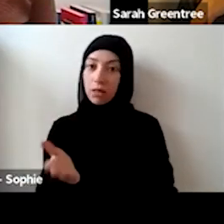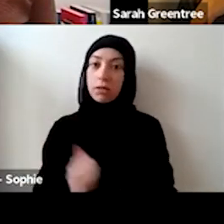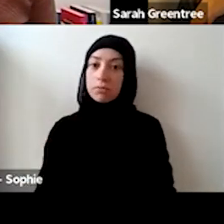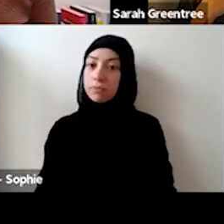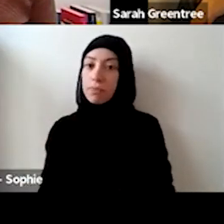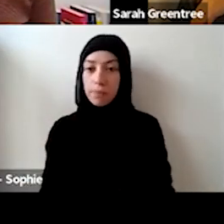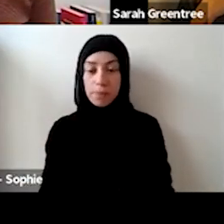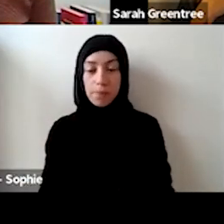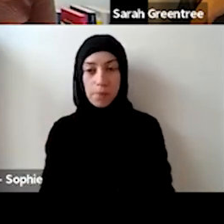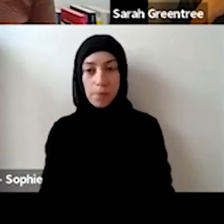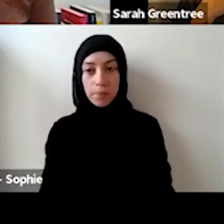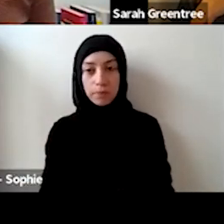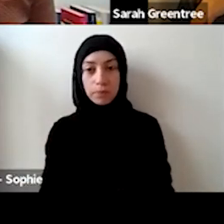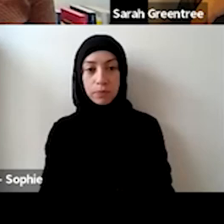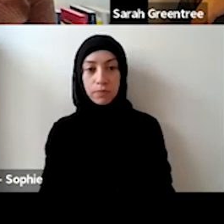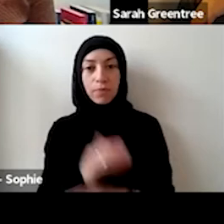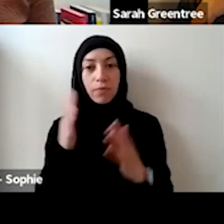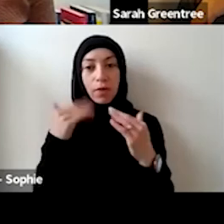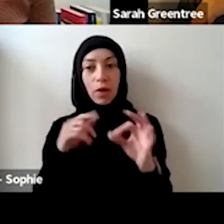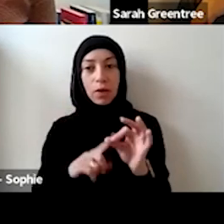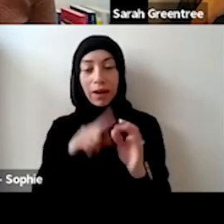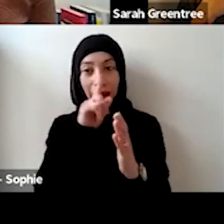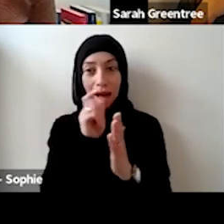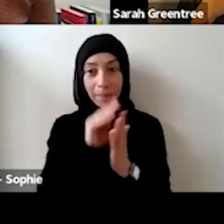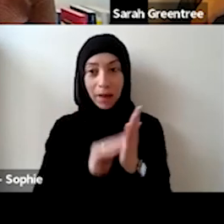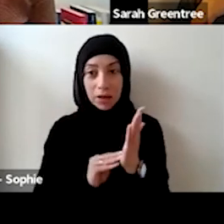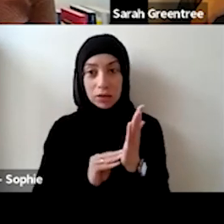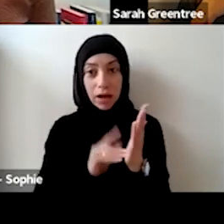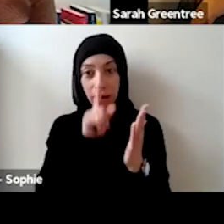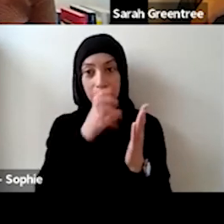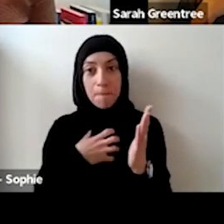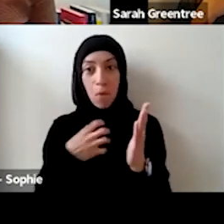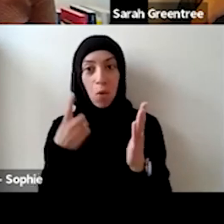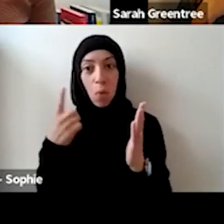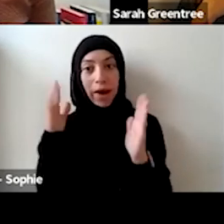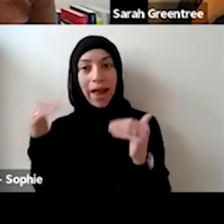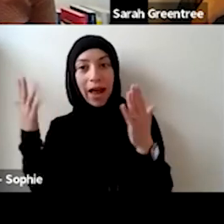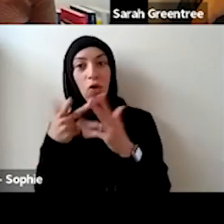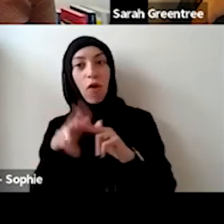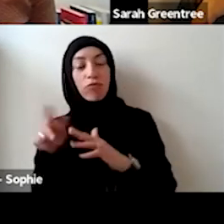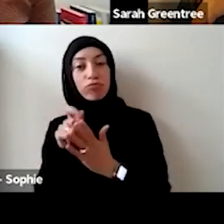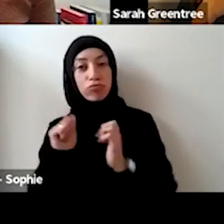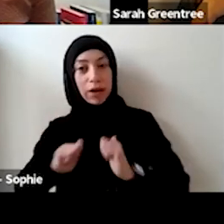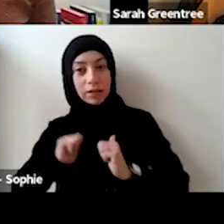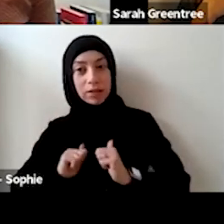Julie is asked a question which is, can applications address more than one head of practice? Can we address more questions such as community theatre, and